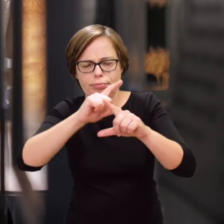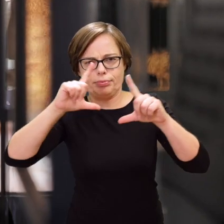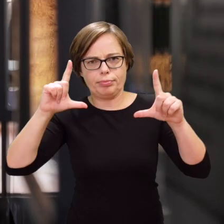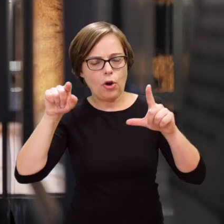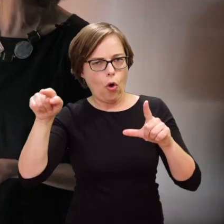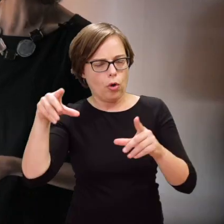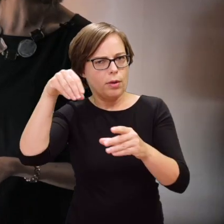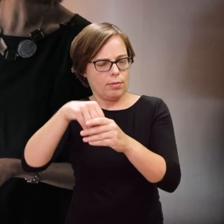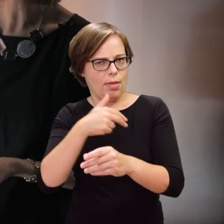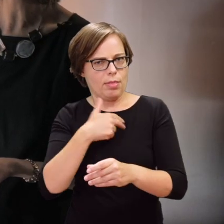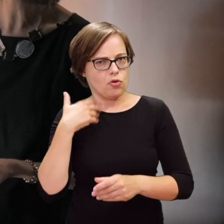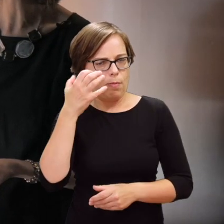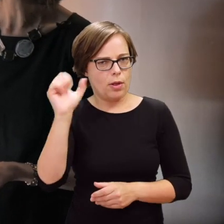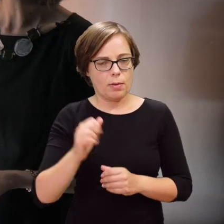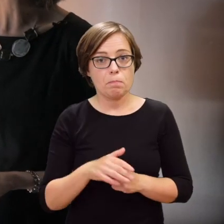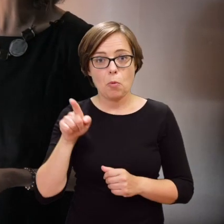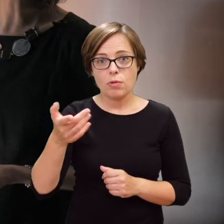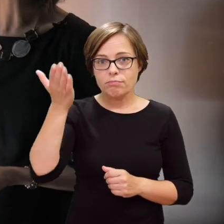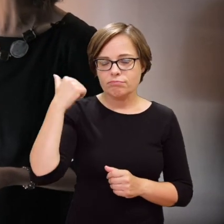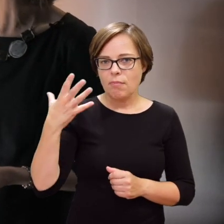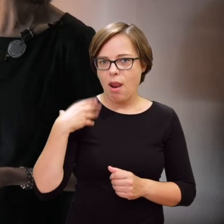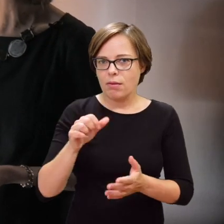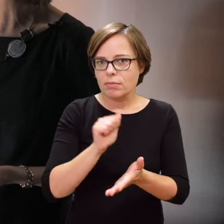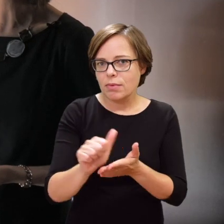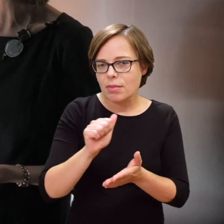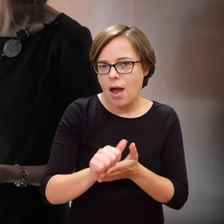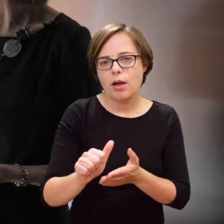one of the protagonists of our exhibition, who was an 11-year old girl when